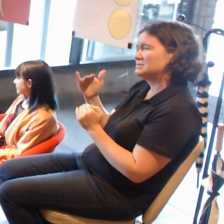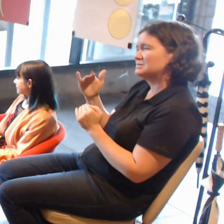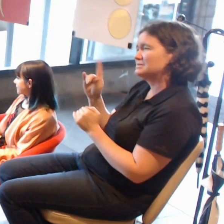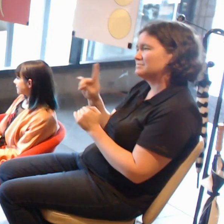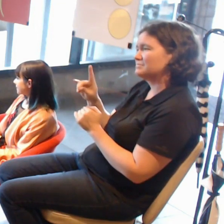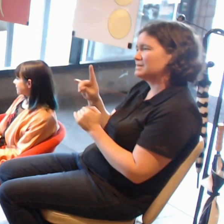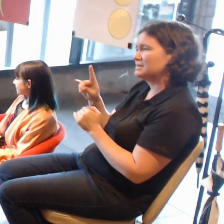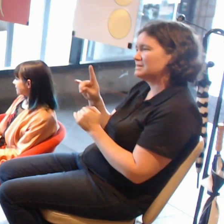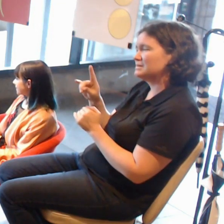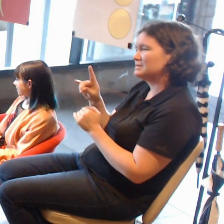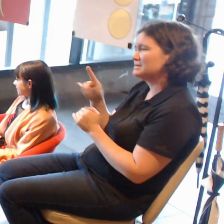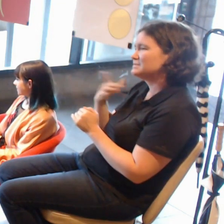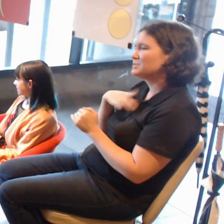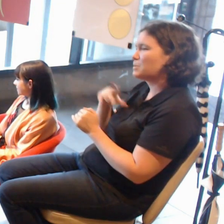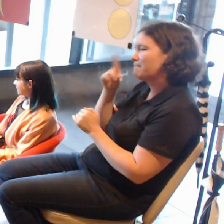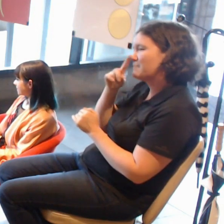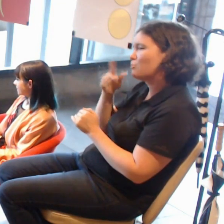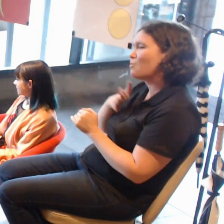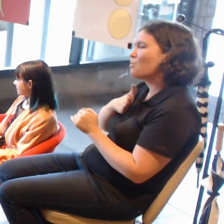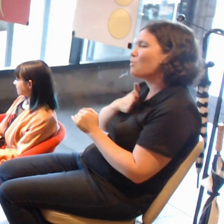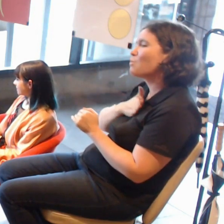I see it as sort of a gateway, but there's more to come.